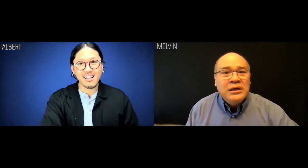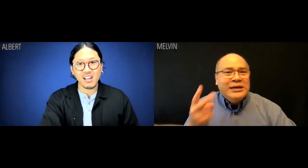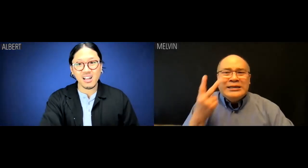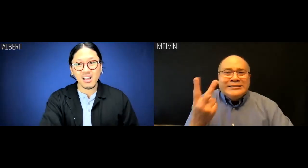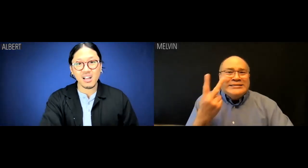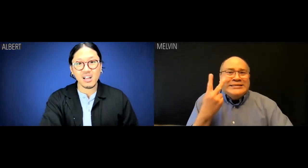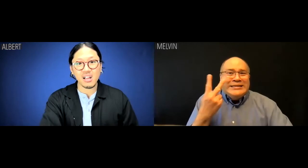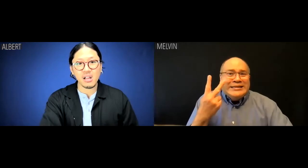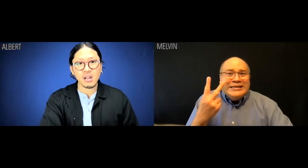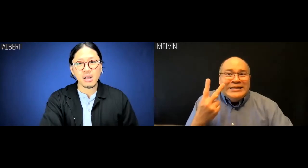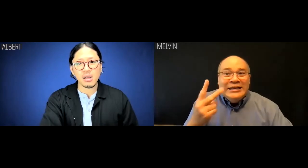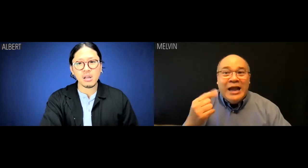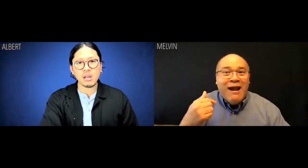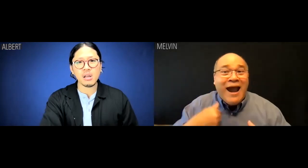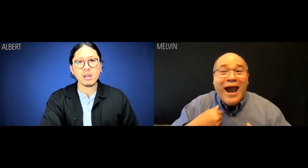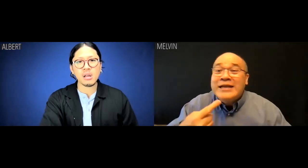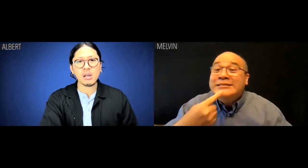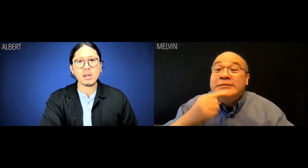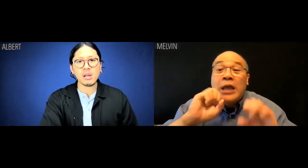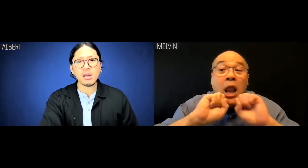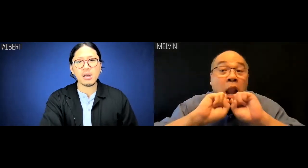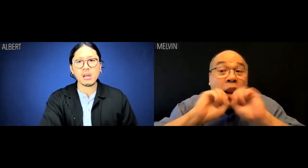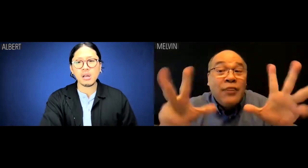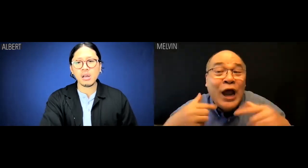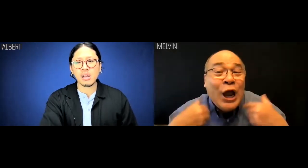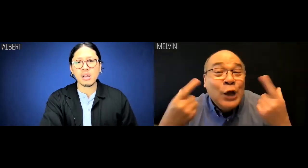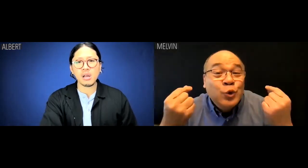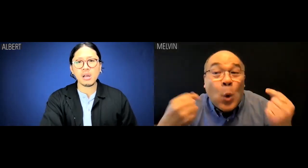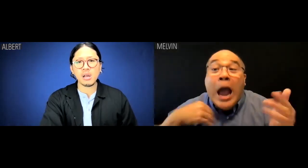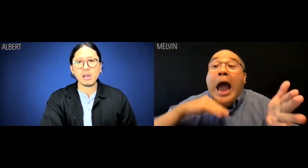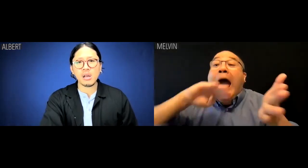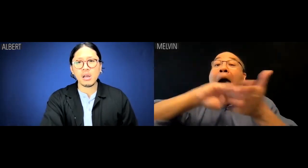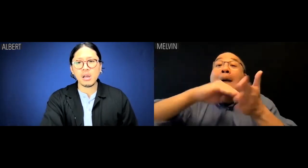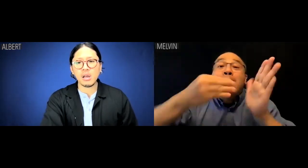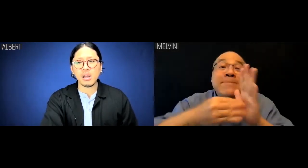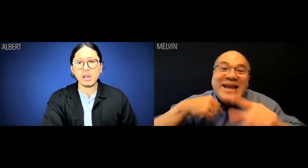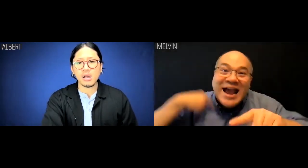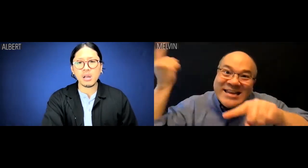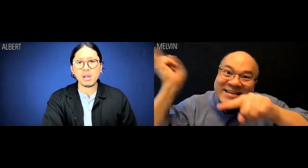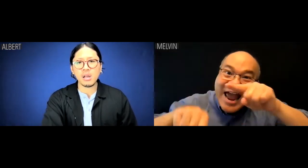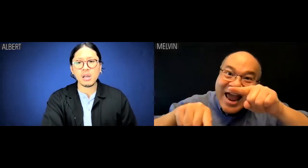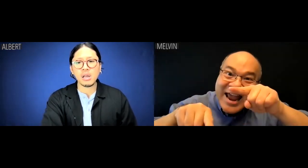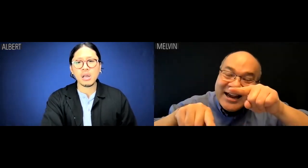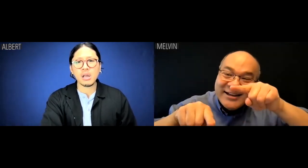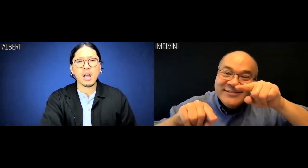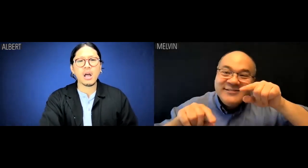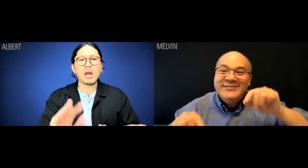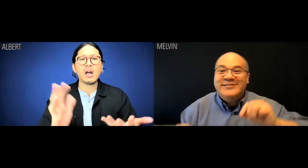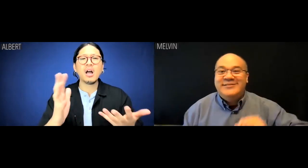Melvin: No, see, when I said there's nothing I can do, what I meant is I can't do that.